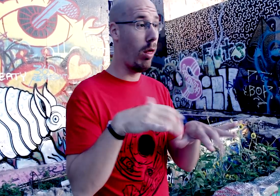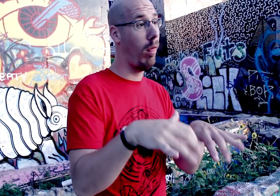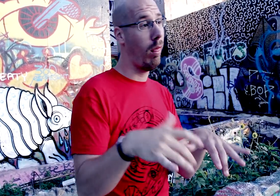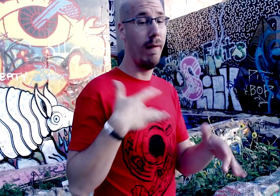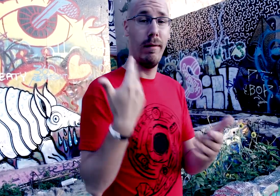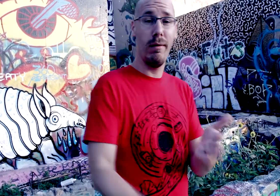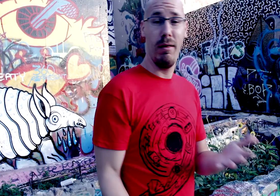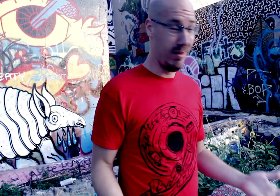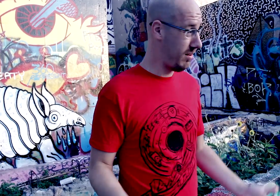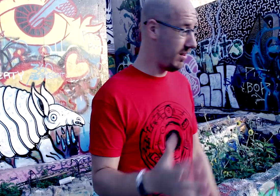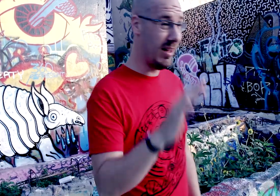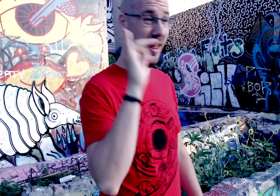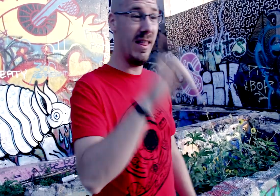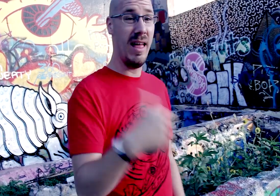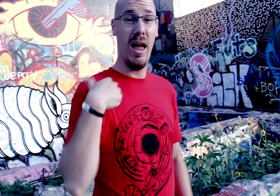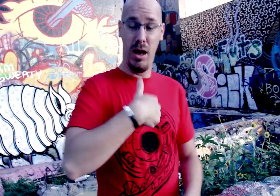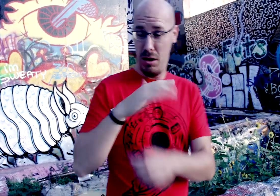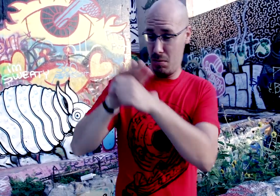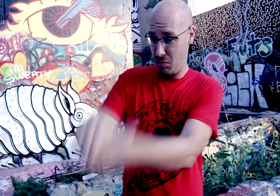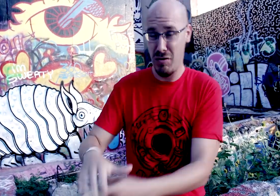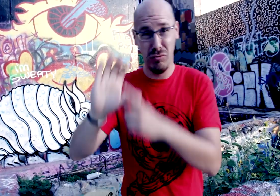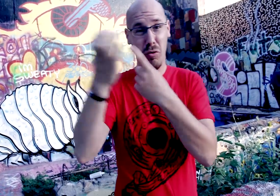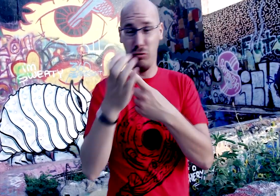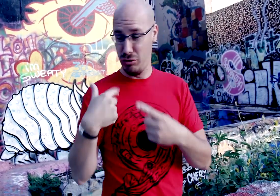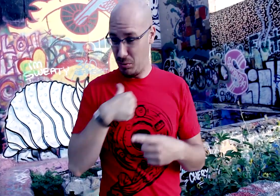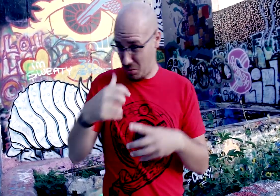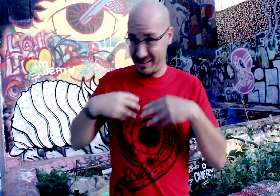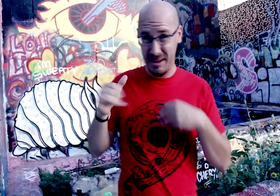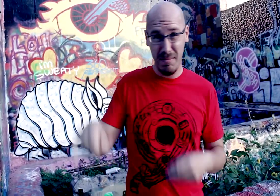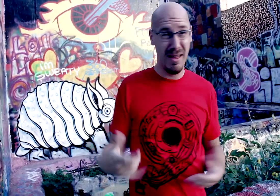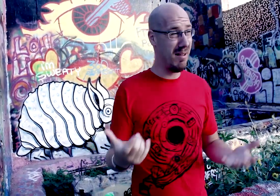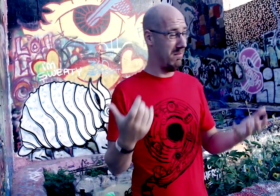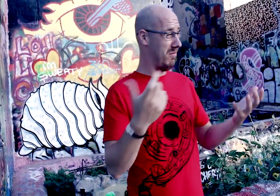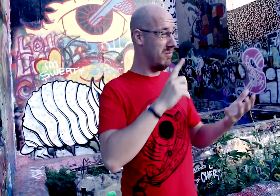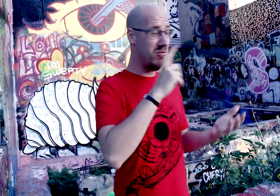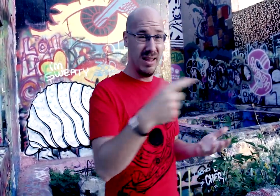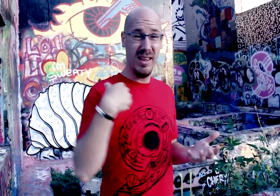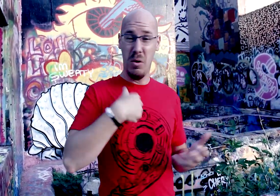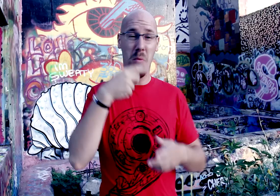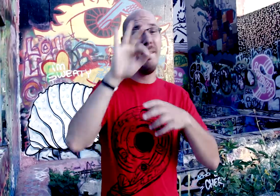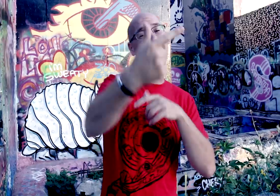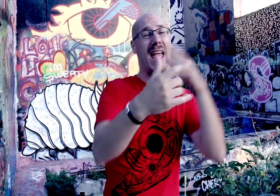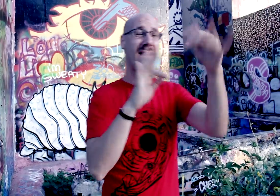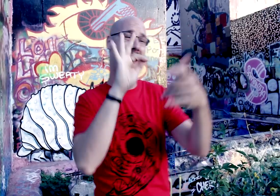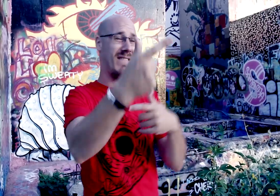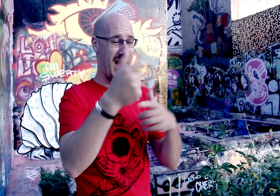We've become so numb to what we're saying. A culture founded from oppression Yet we don't have acceptance for 'em Call each other faggots behind the keys